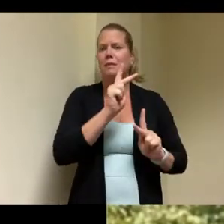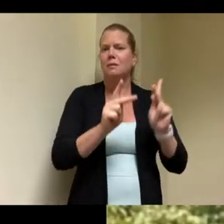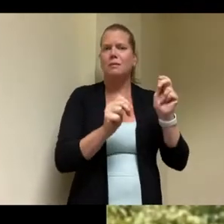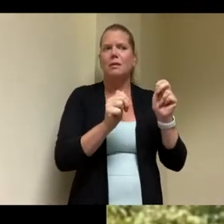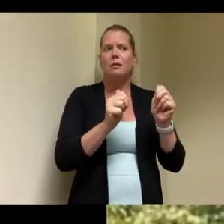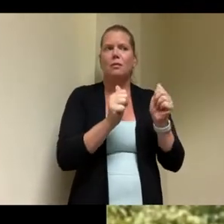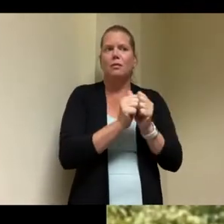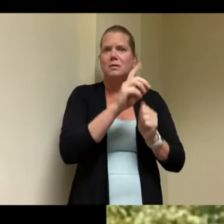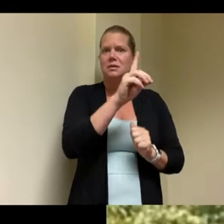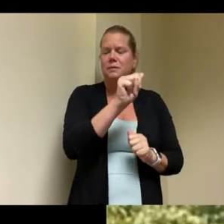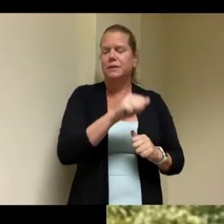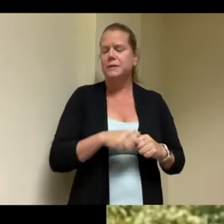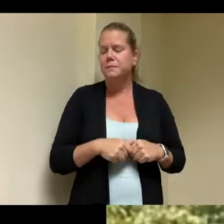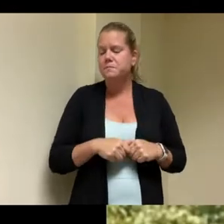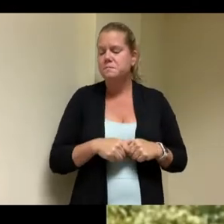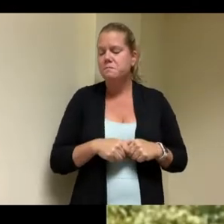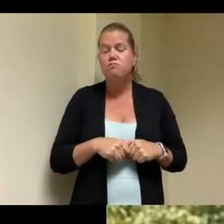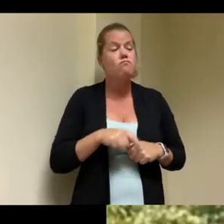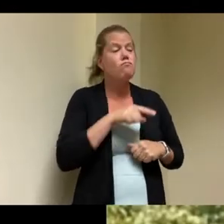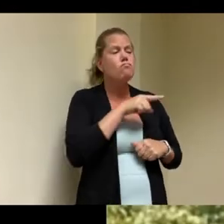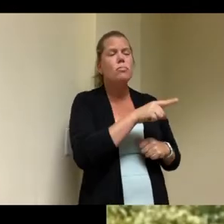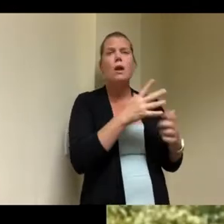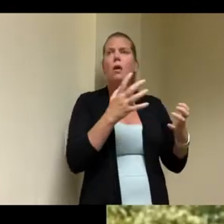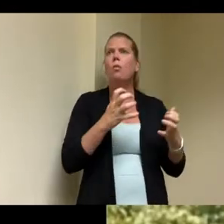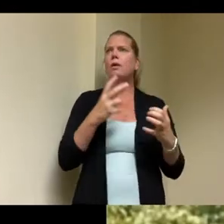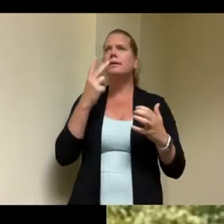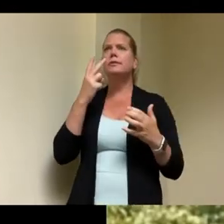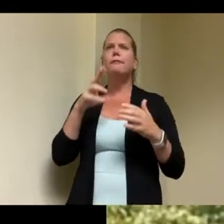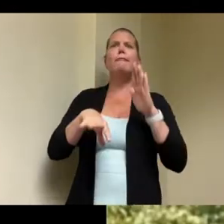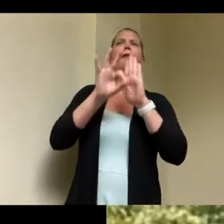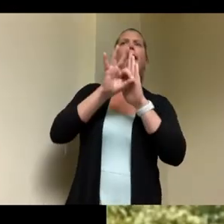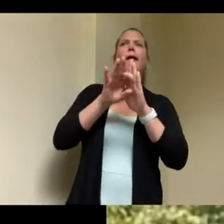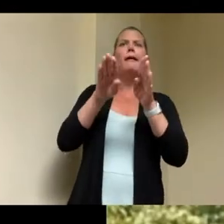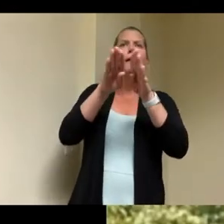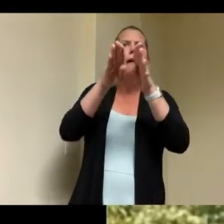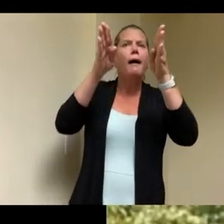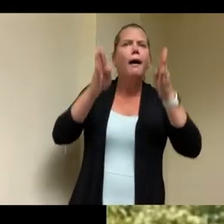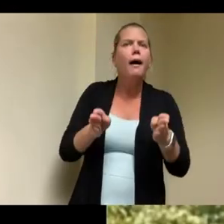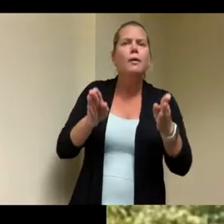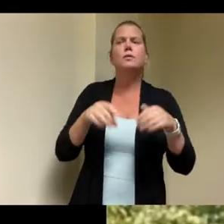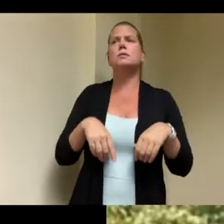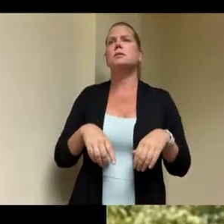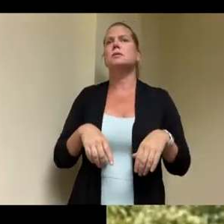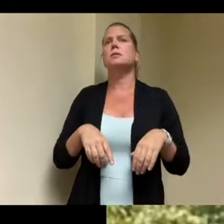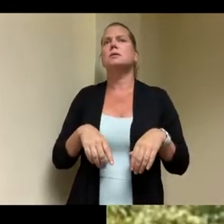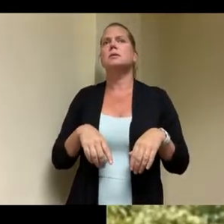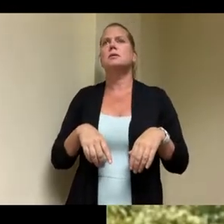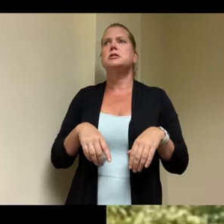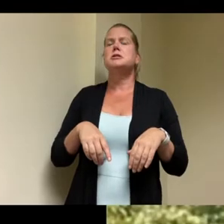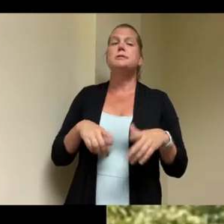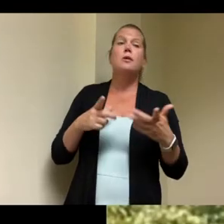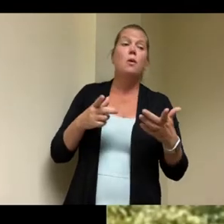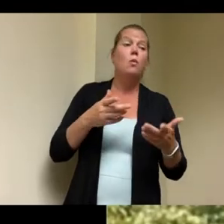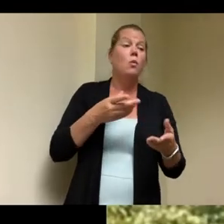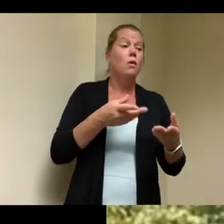they were looking to develop property uh or find properties to develop and a partner uh and to partner with someone that